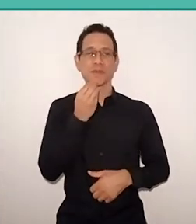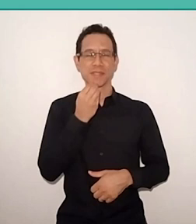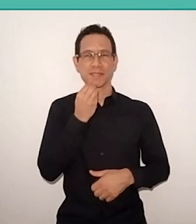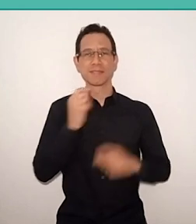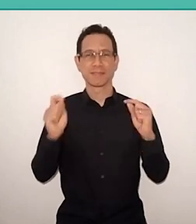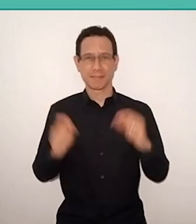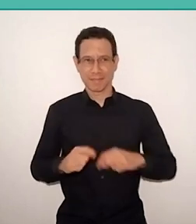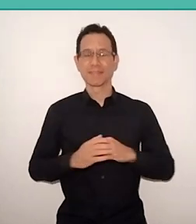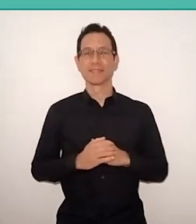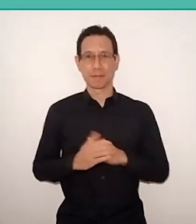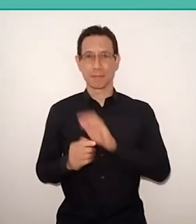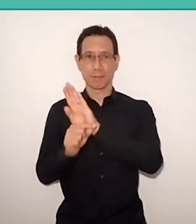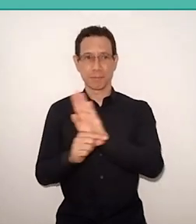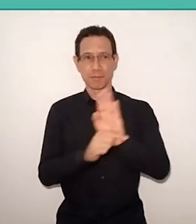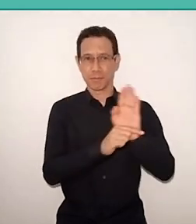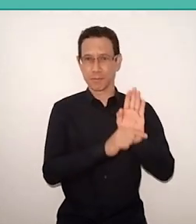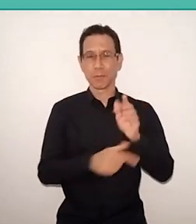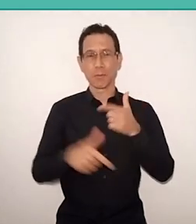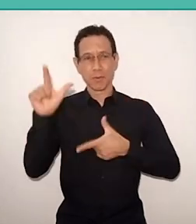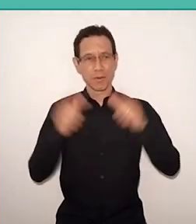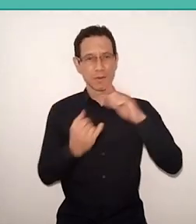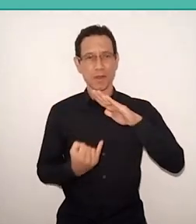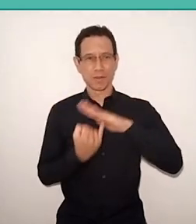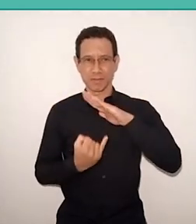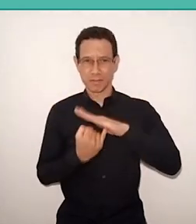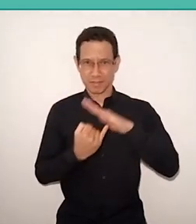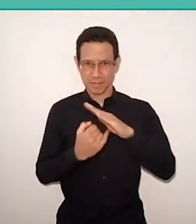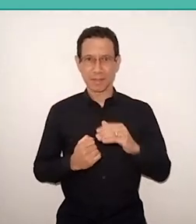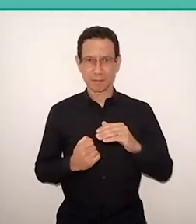in collaboration with others institutions such as Emília Institute,